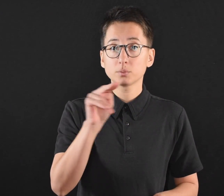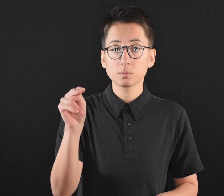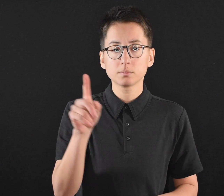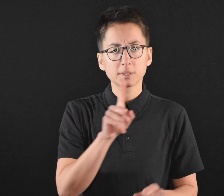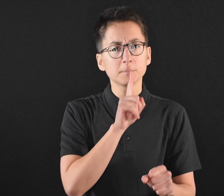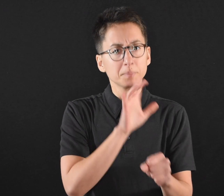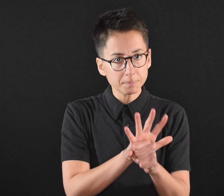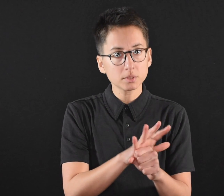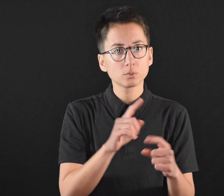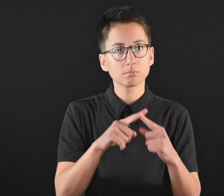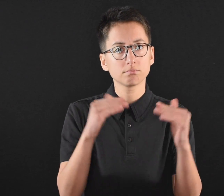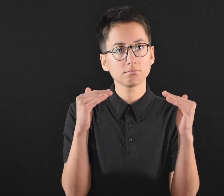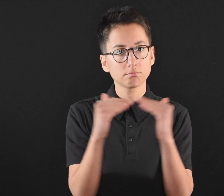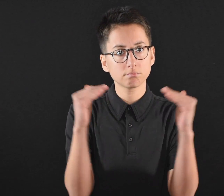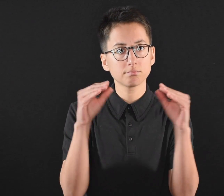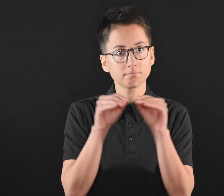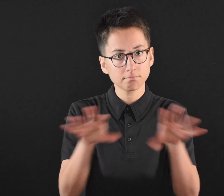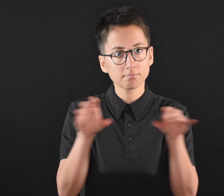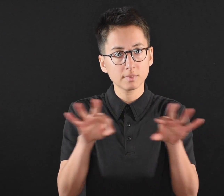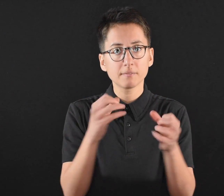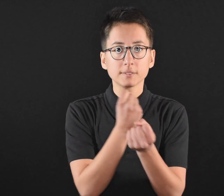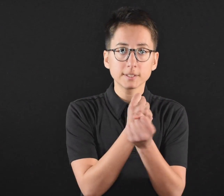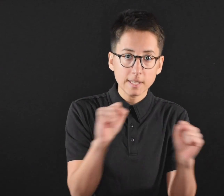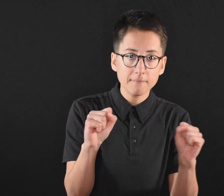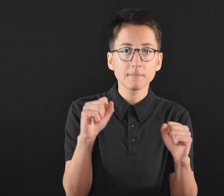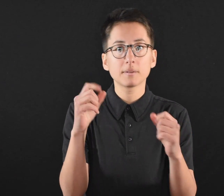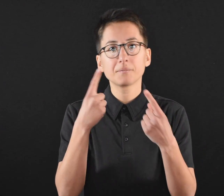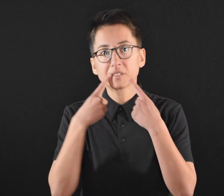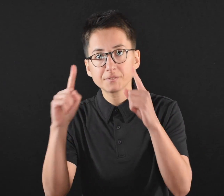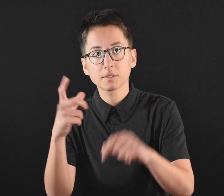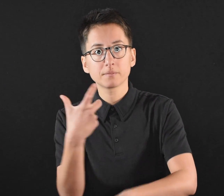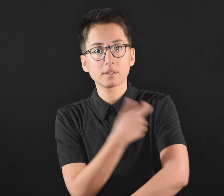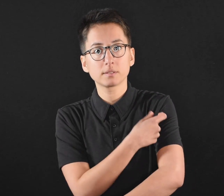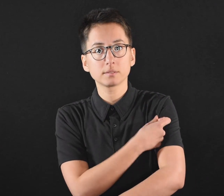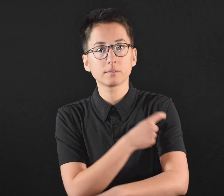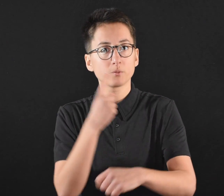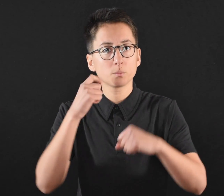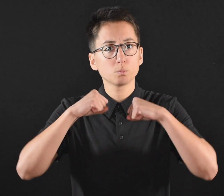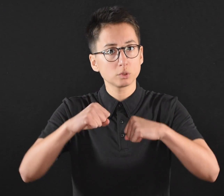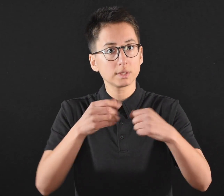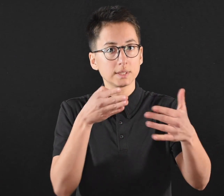State of Minnesota is committed to the equitable distribution of safe and effective vaccines